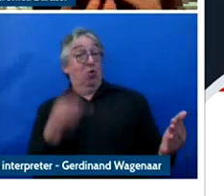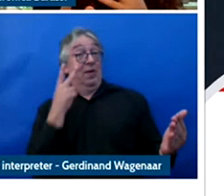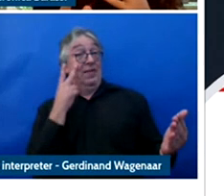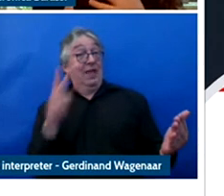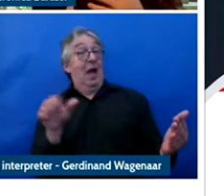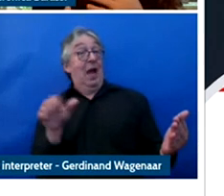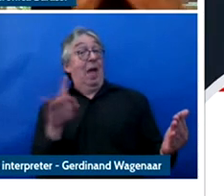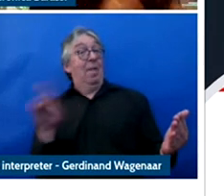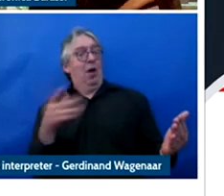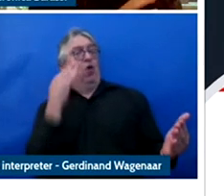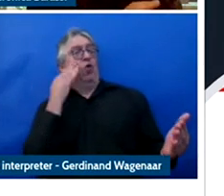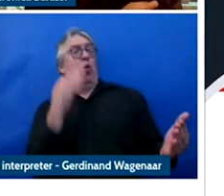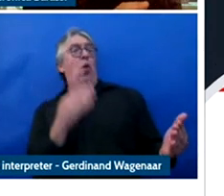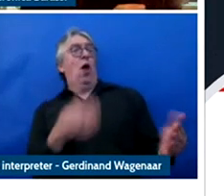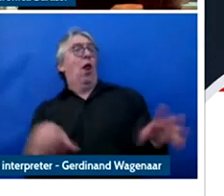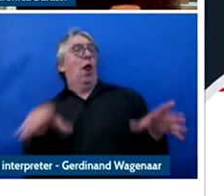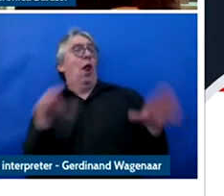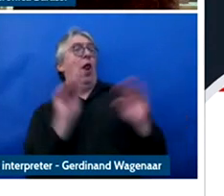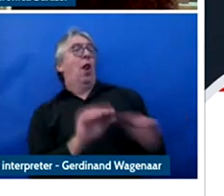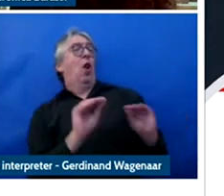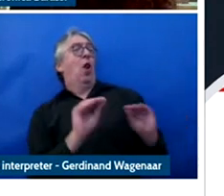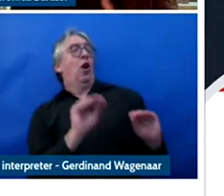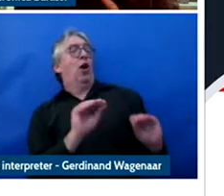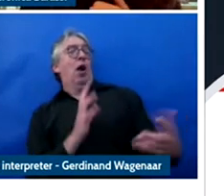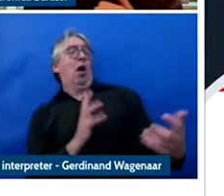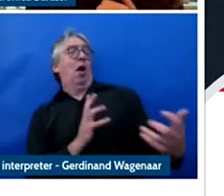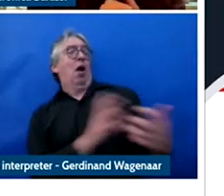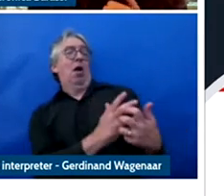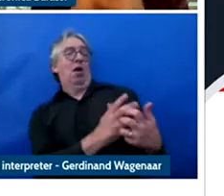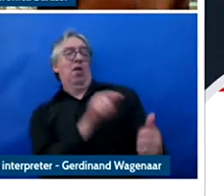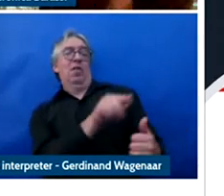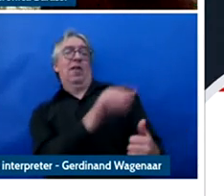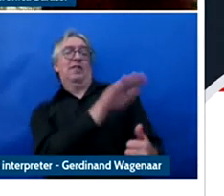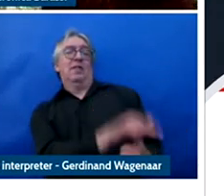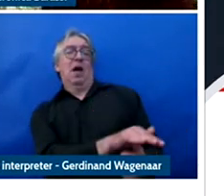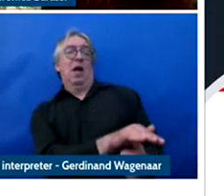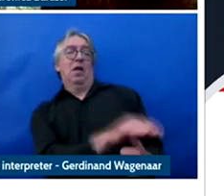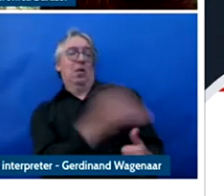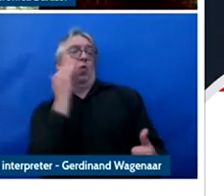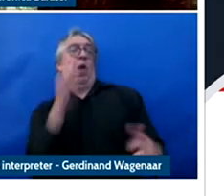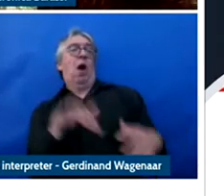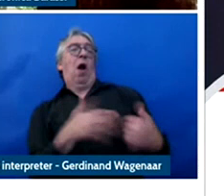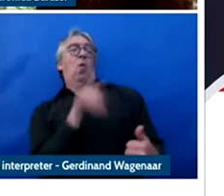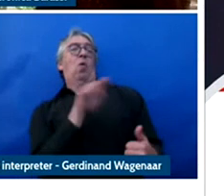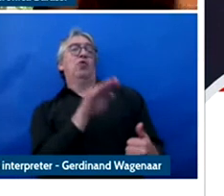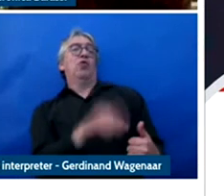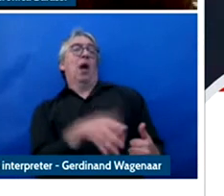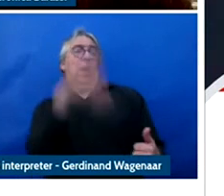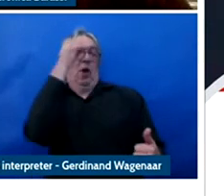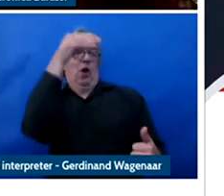also facial recognition technologies to identify student that could be